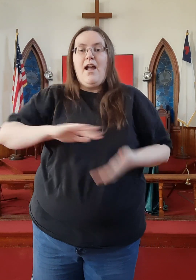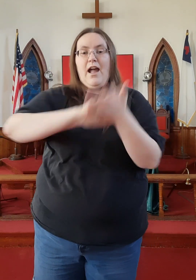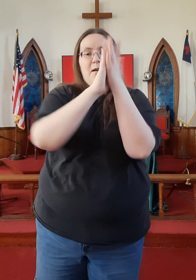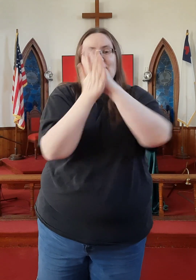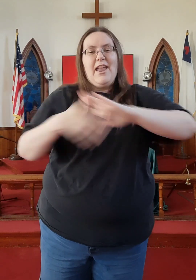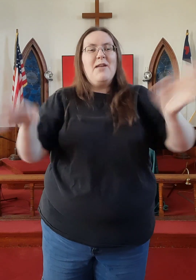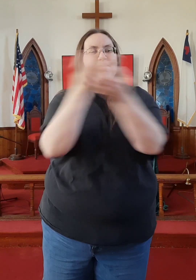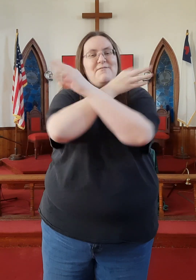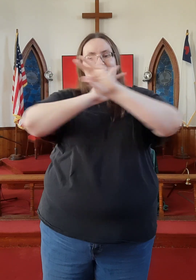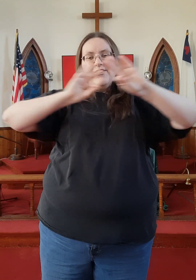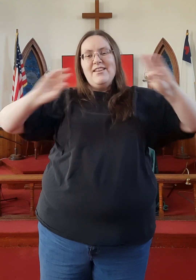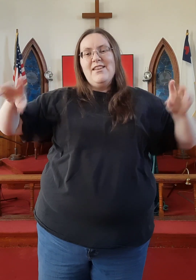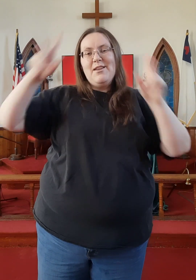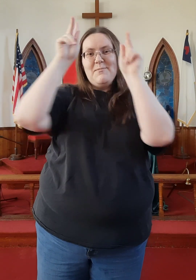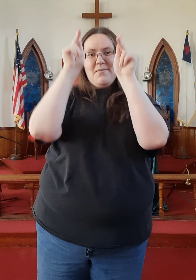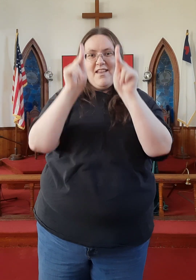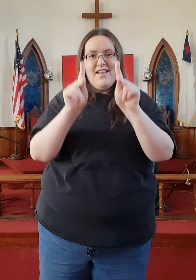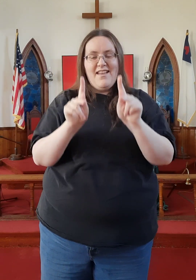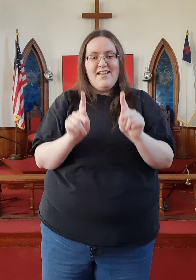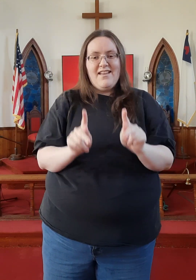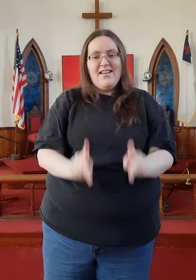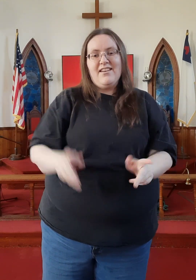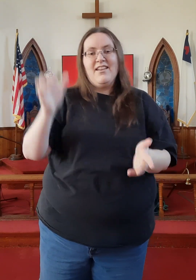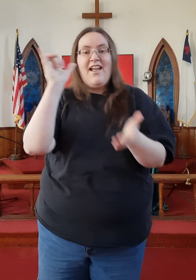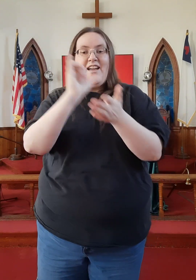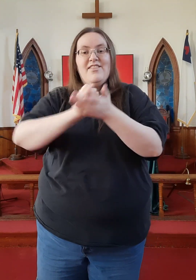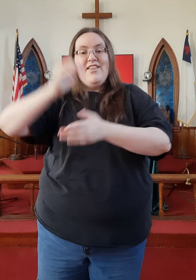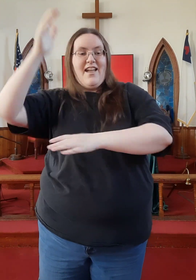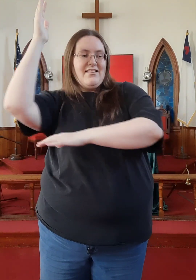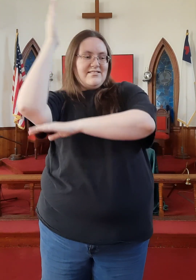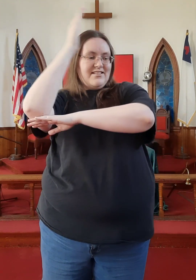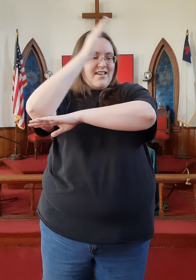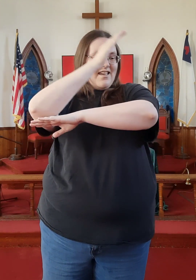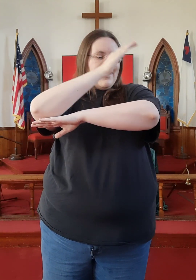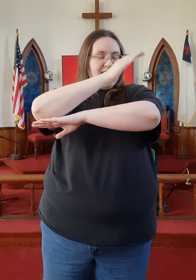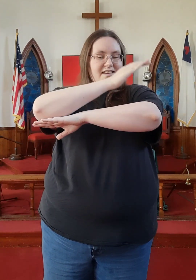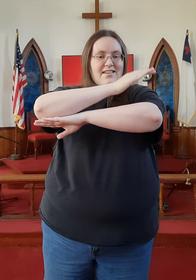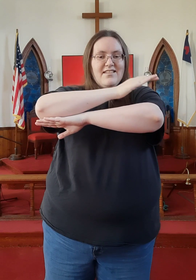And I became a free man that day